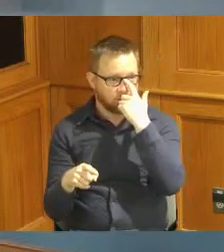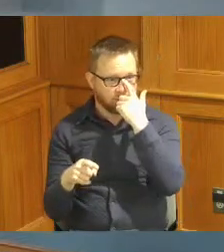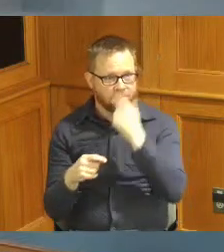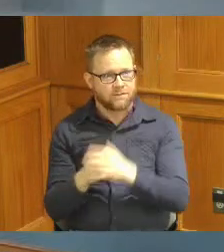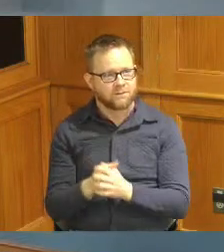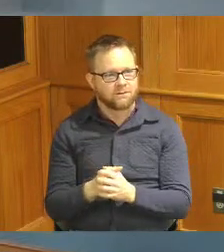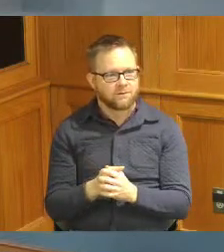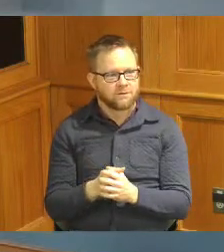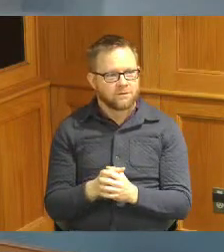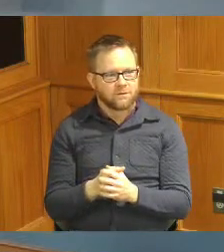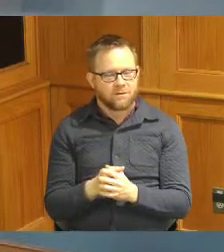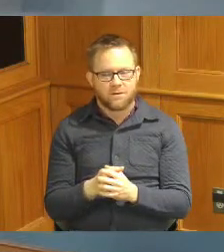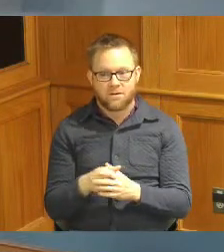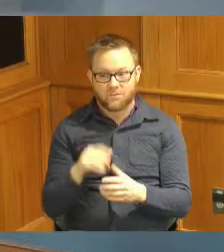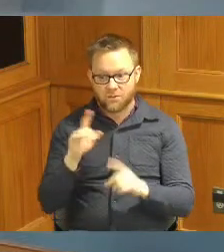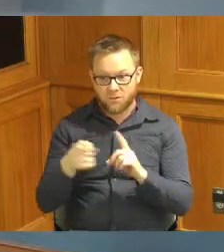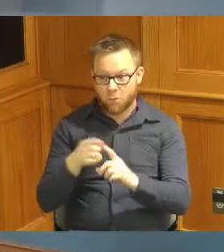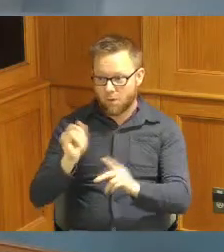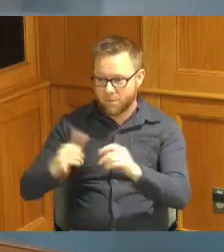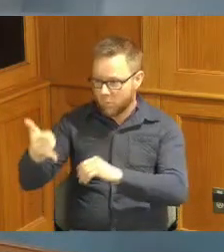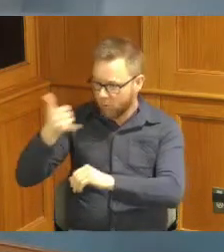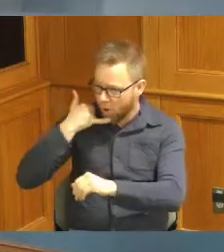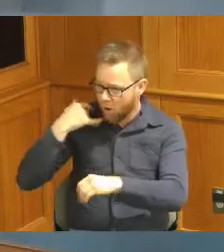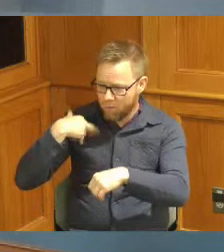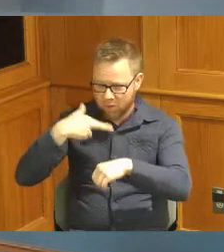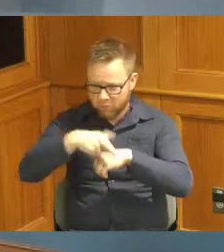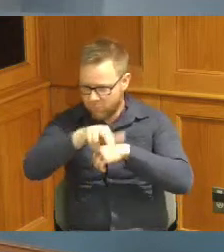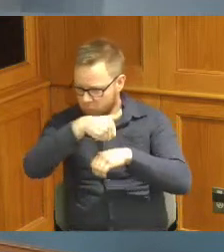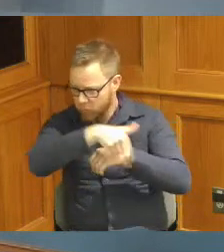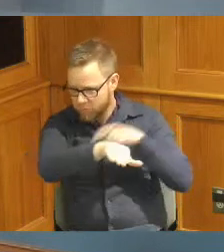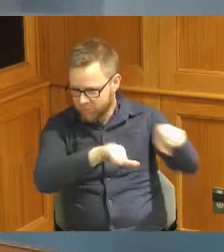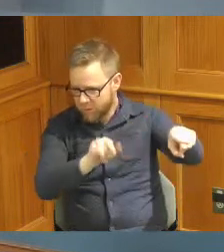the folks calling us to you they'll know where to have a facer congratulations did you want